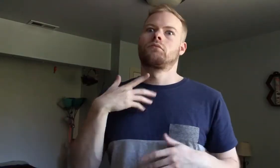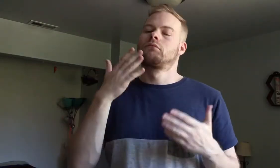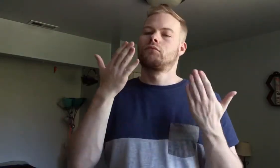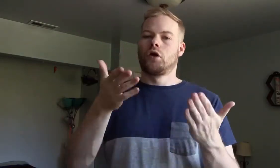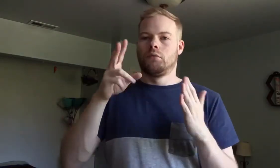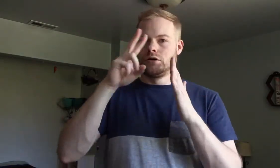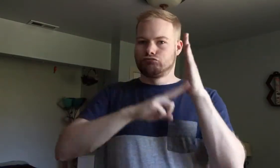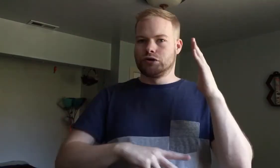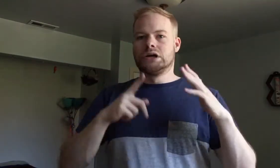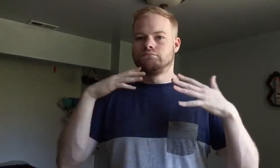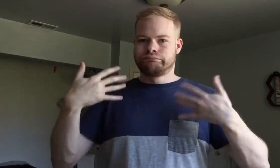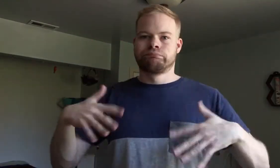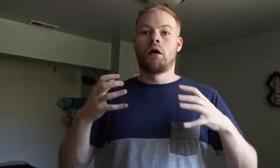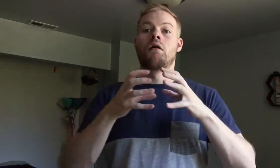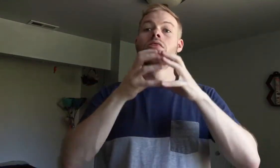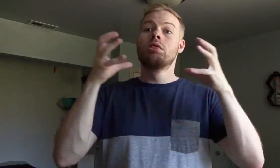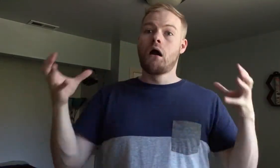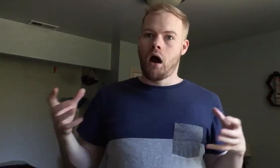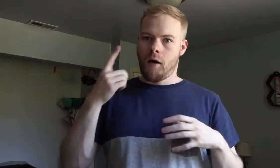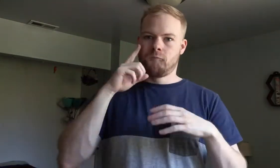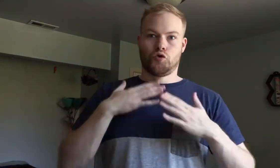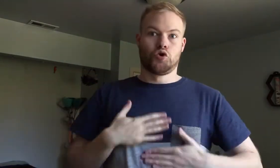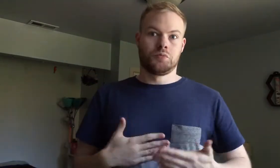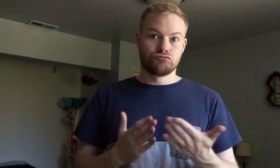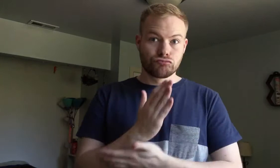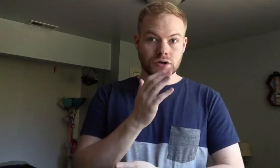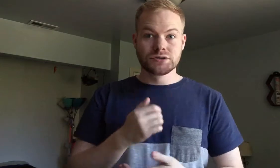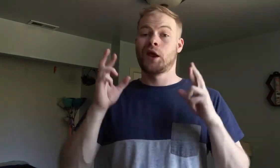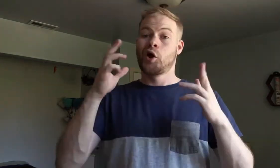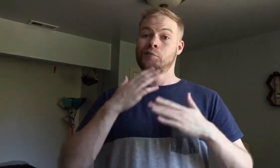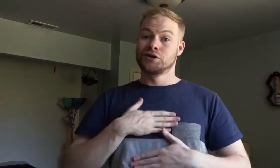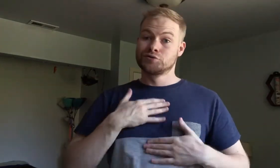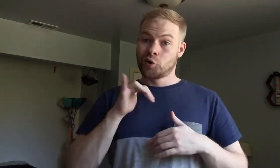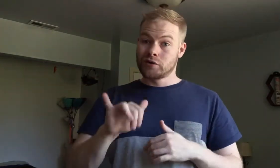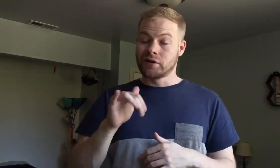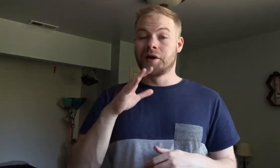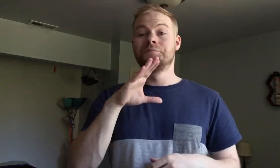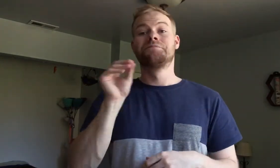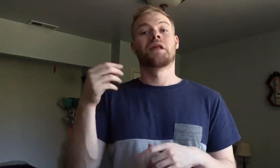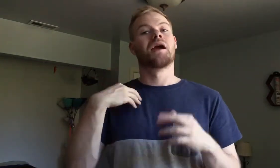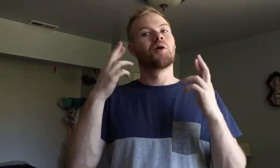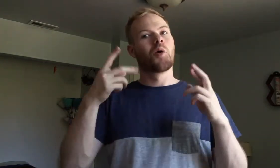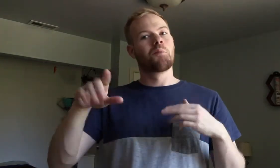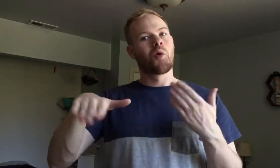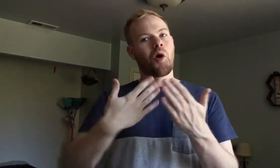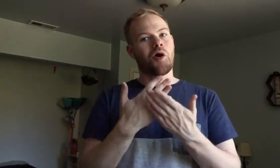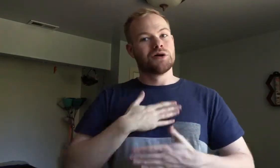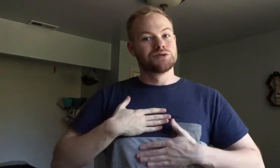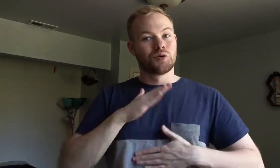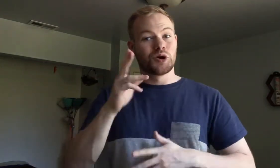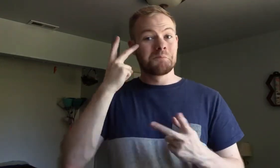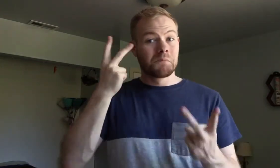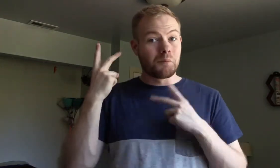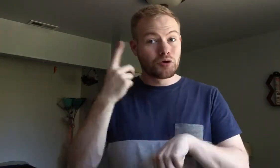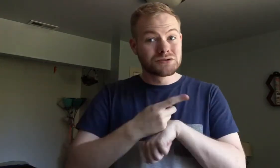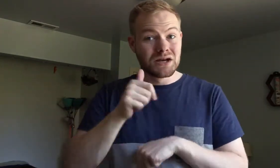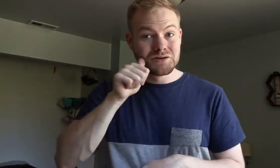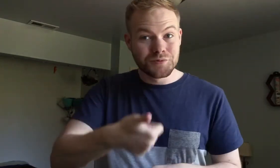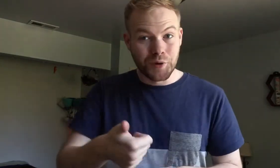I definitely recommend you read up on this one, they've done so much for human rights. Hope you enjoyed that, and I hope you all enjoy your Memorial Day tomorrow.